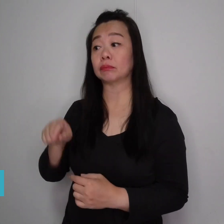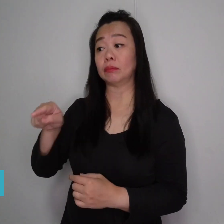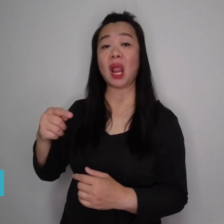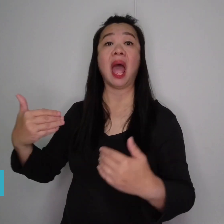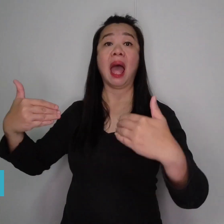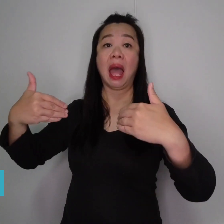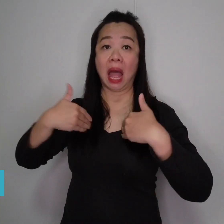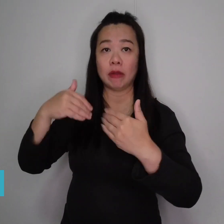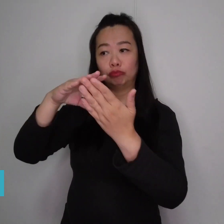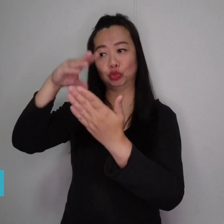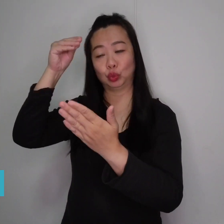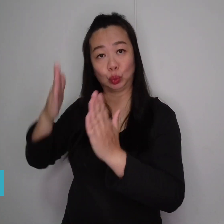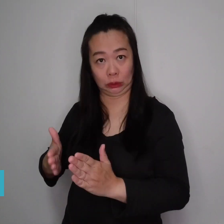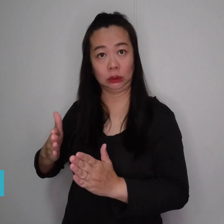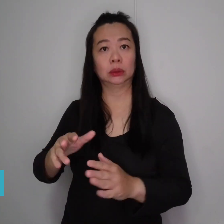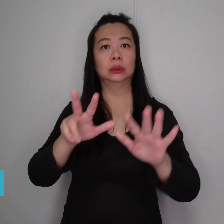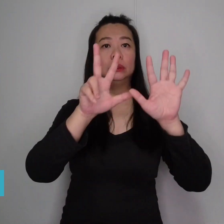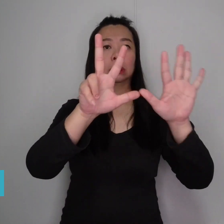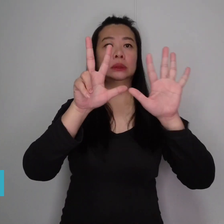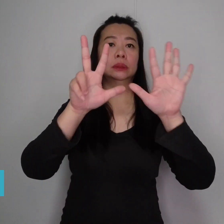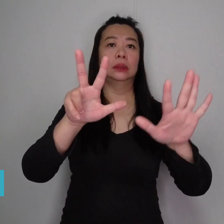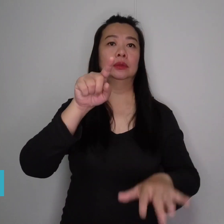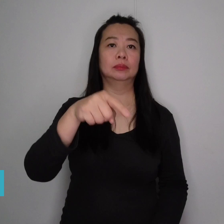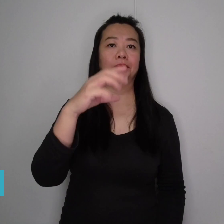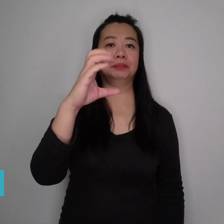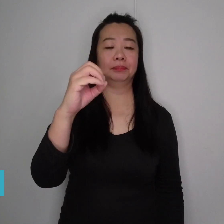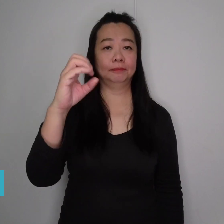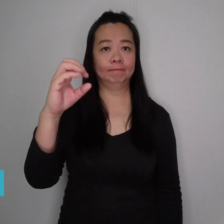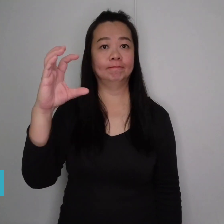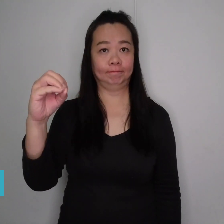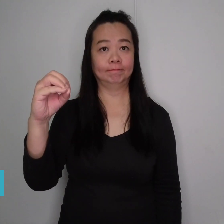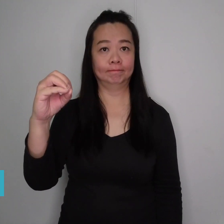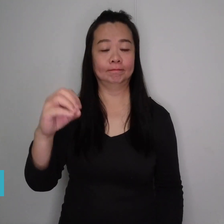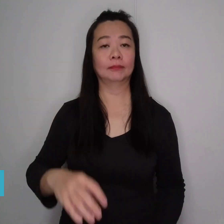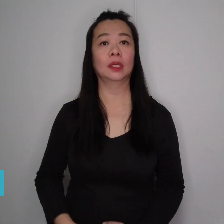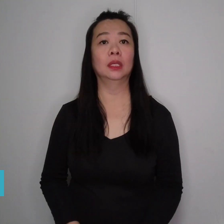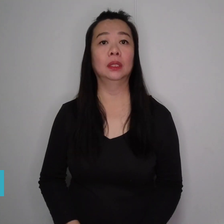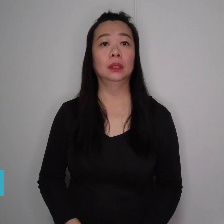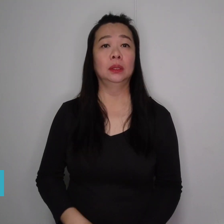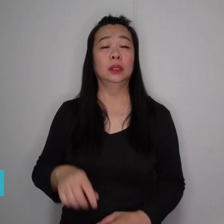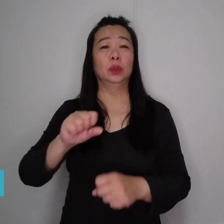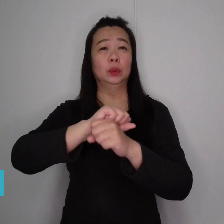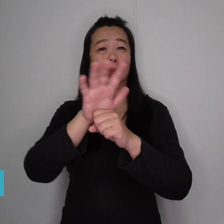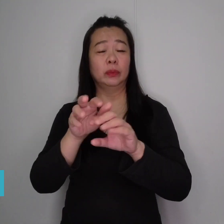a separate category for special needs, such as Deaf or